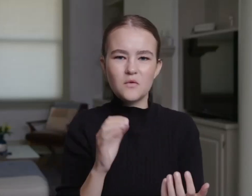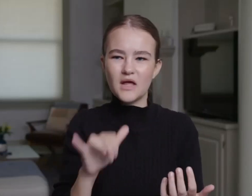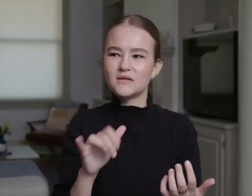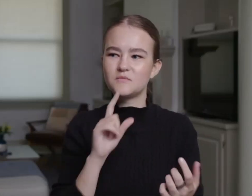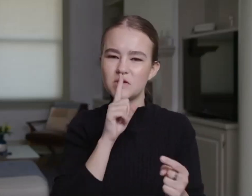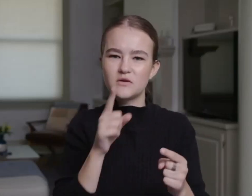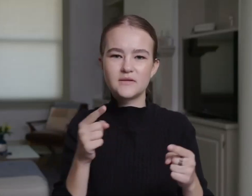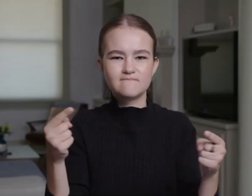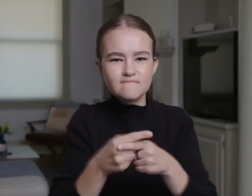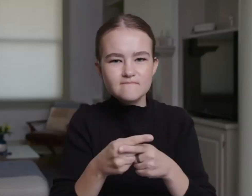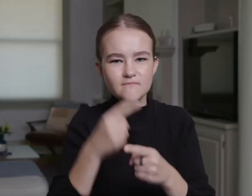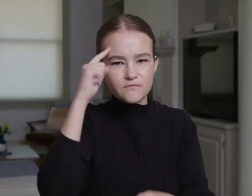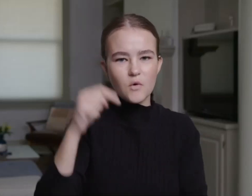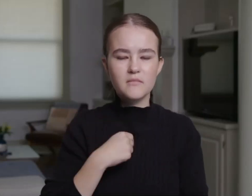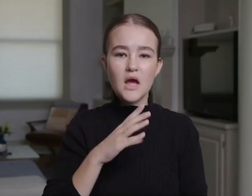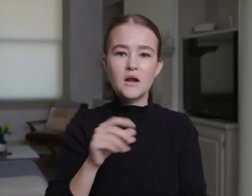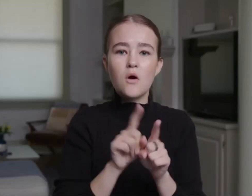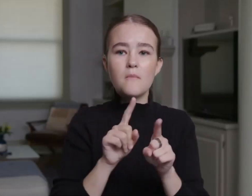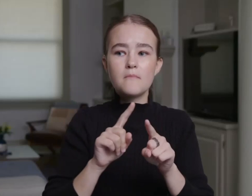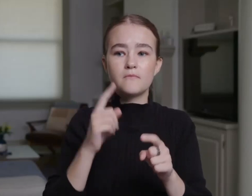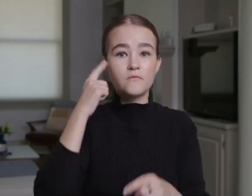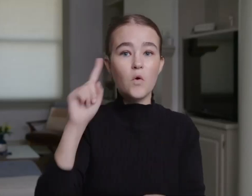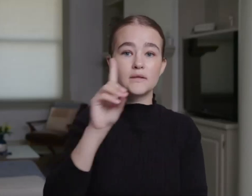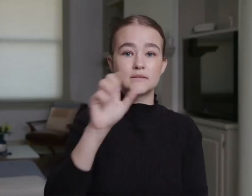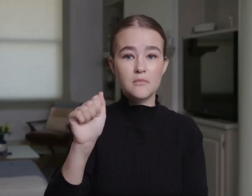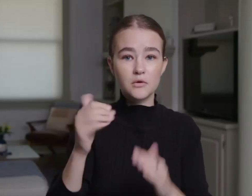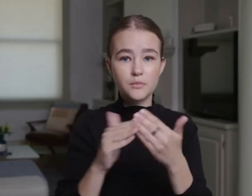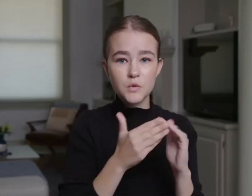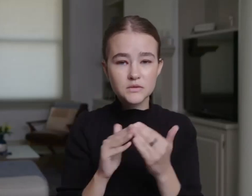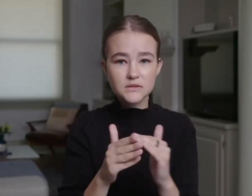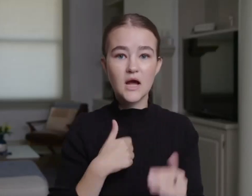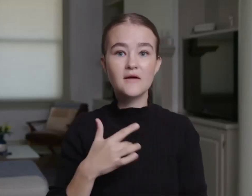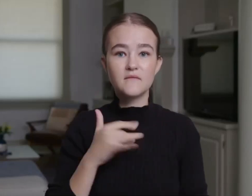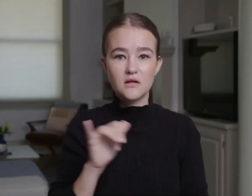And it's really tough for me. As far as the disability community goes,